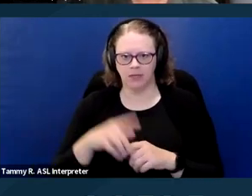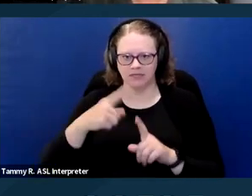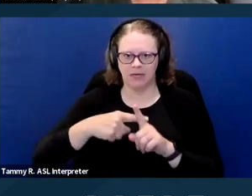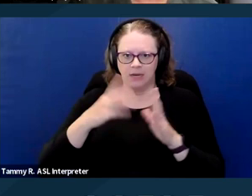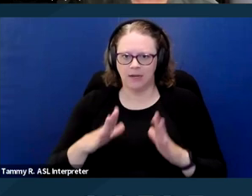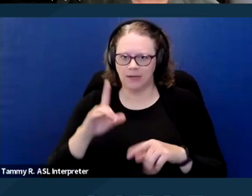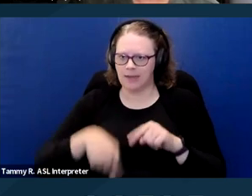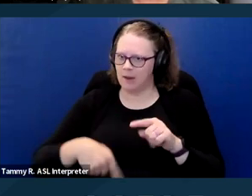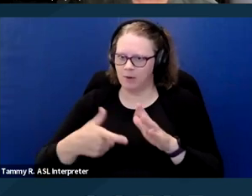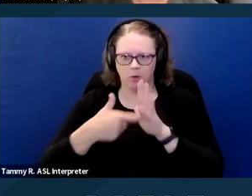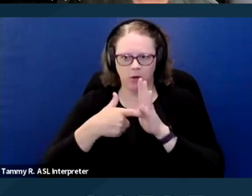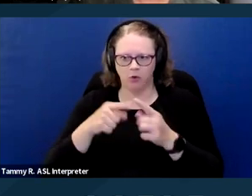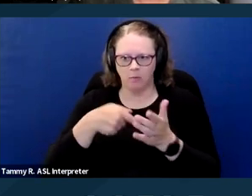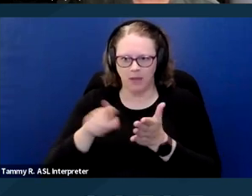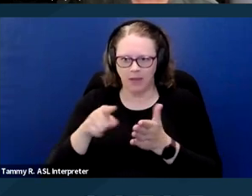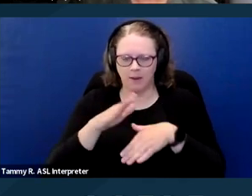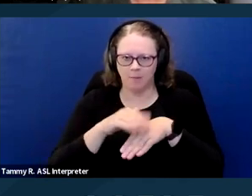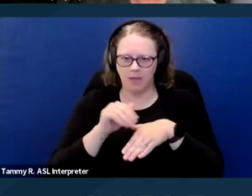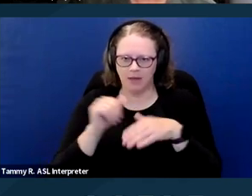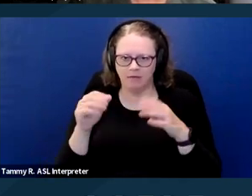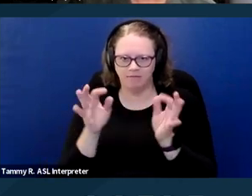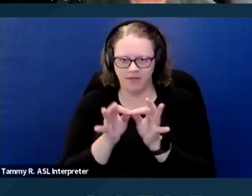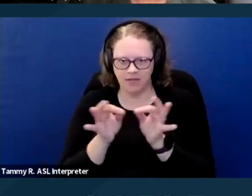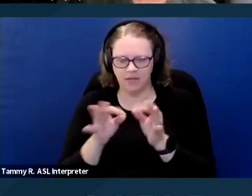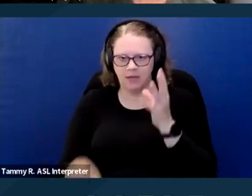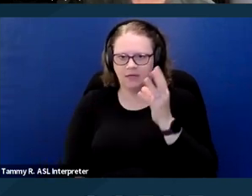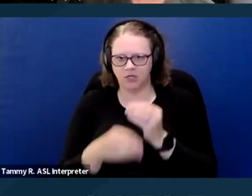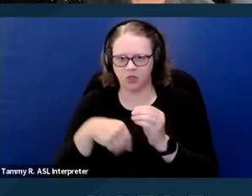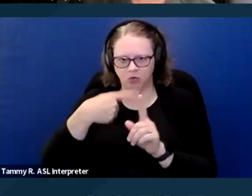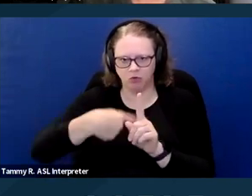or any other kind of deposit, liability insurance, again,